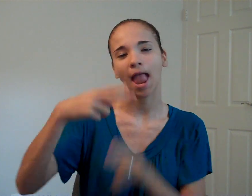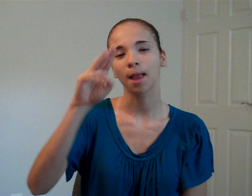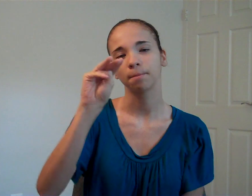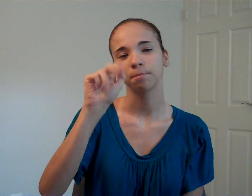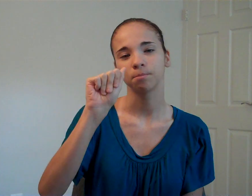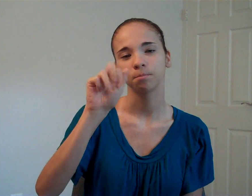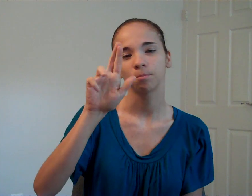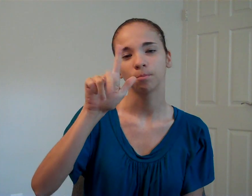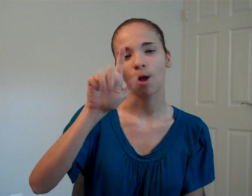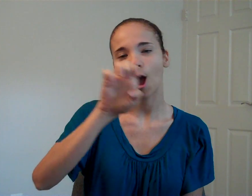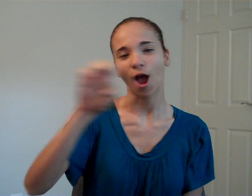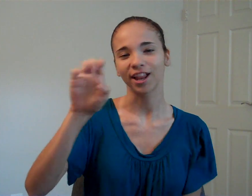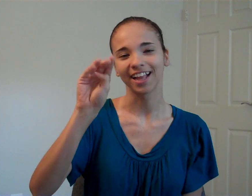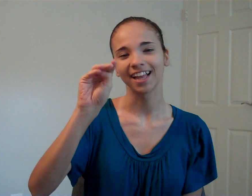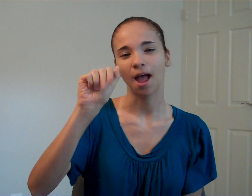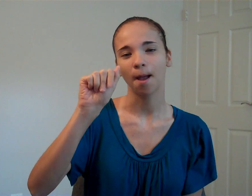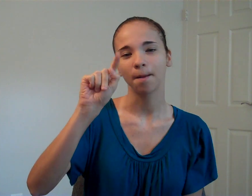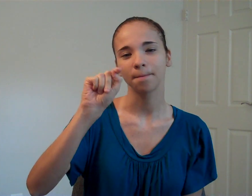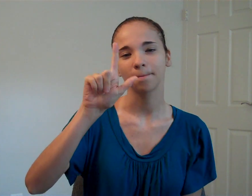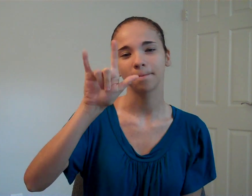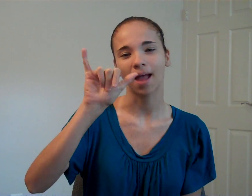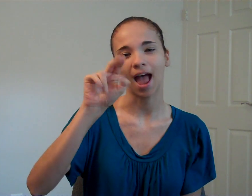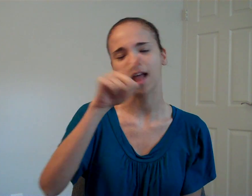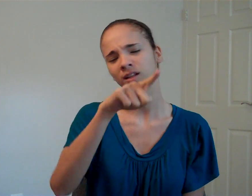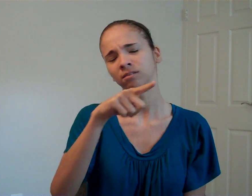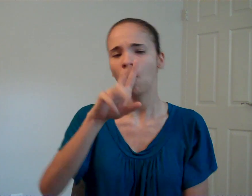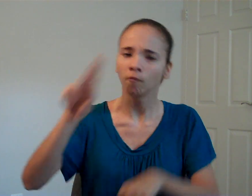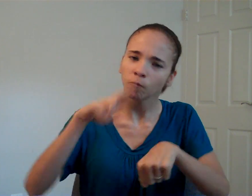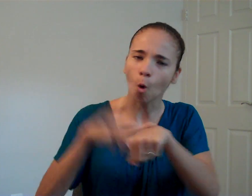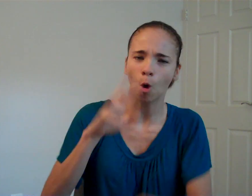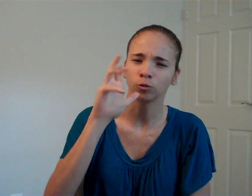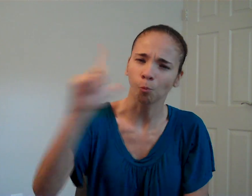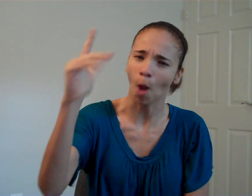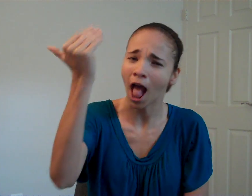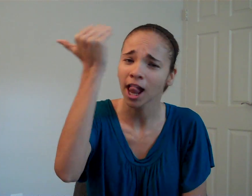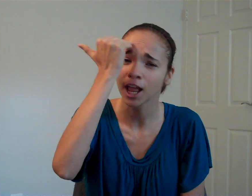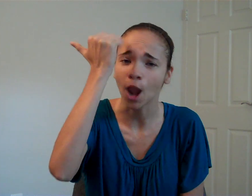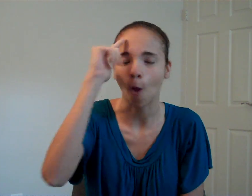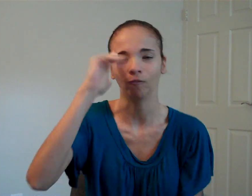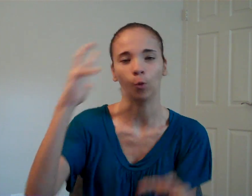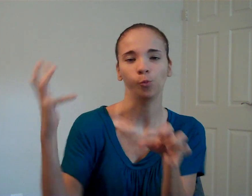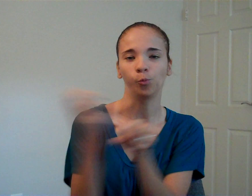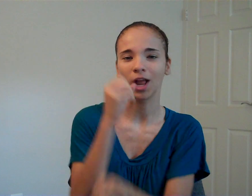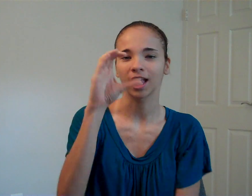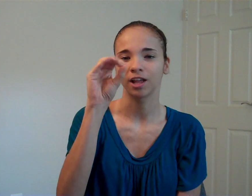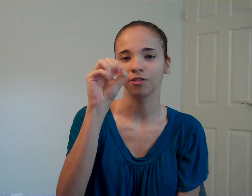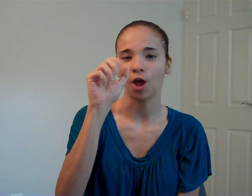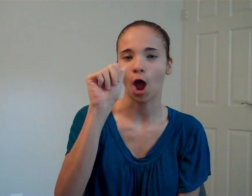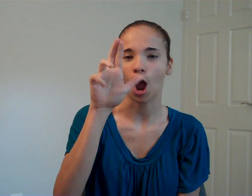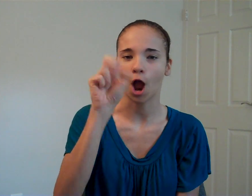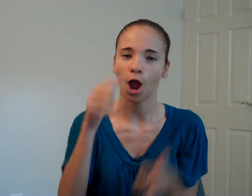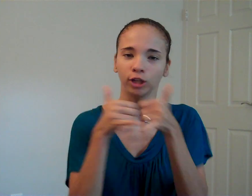Marlee Matlin. She's well-known for winning "Best Actress"